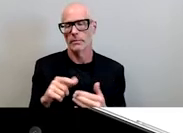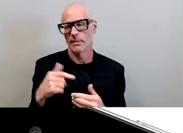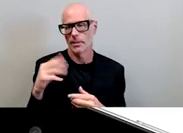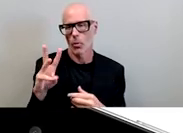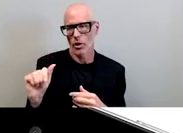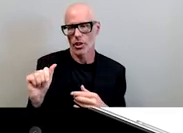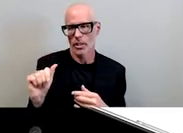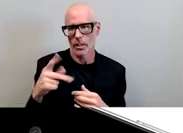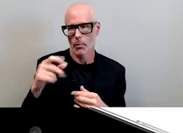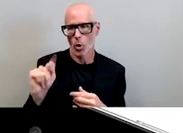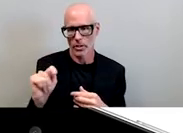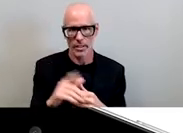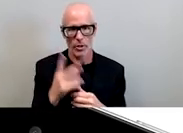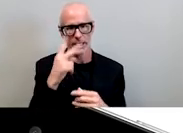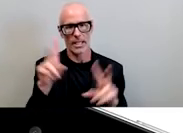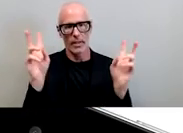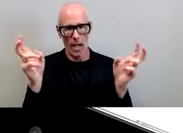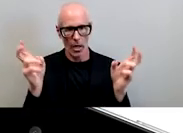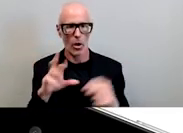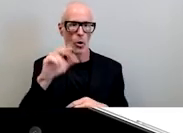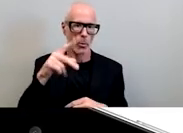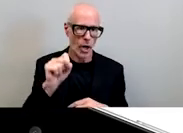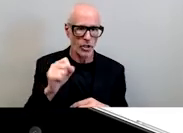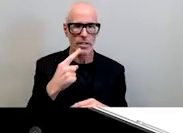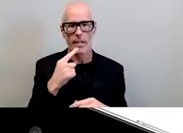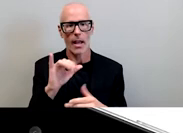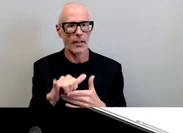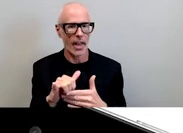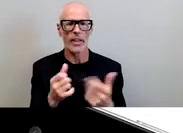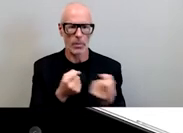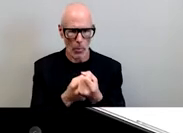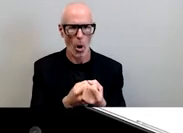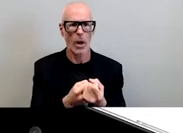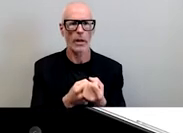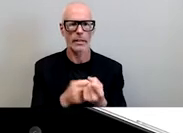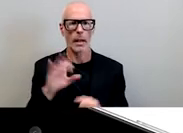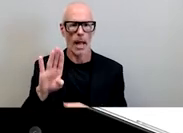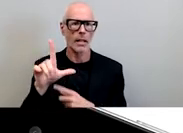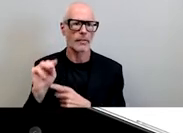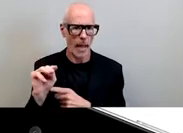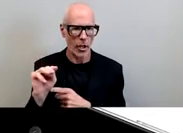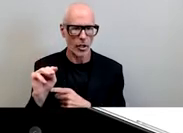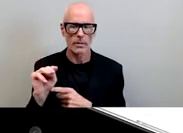as you can see the title here is corporations say they support black lives matter their employees